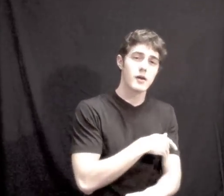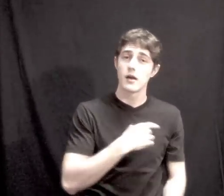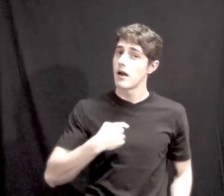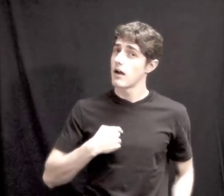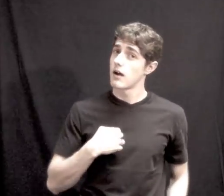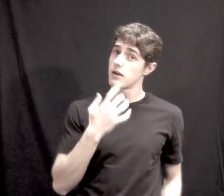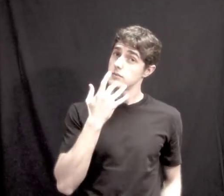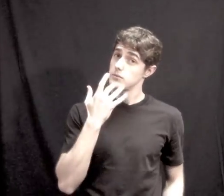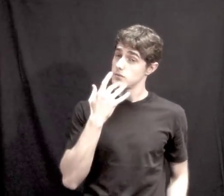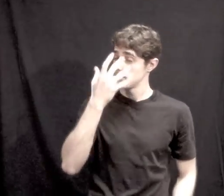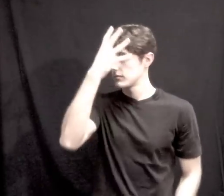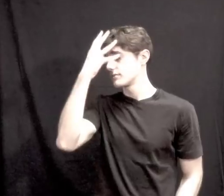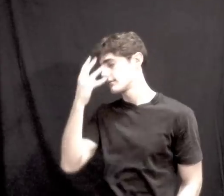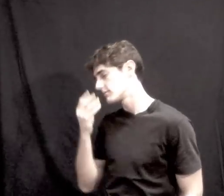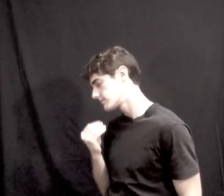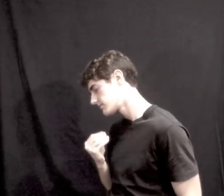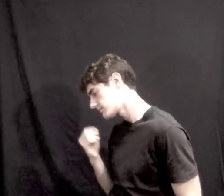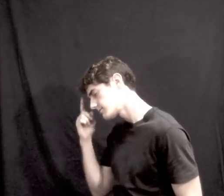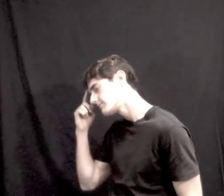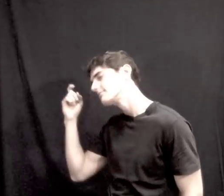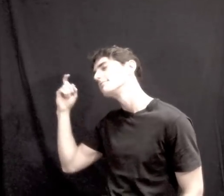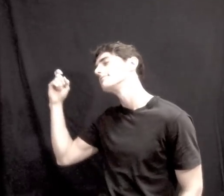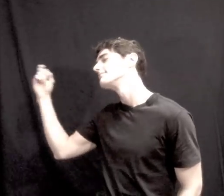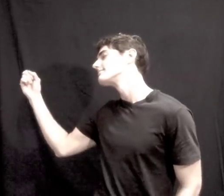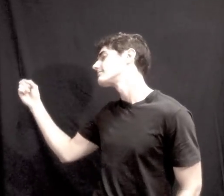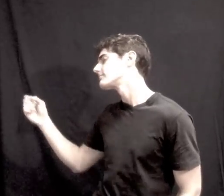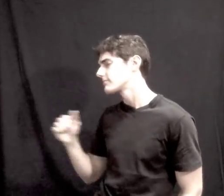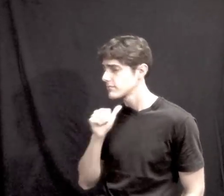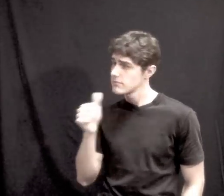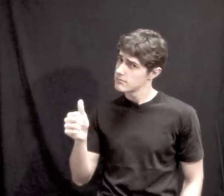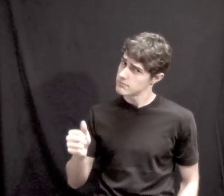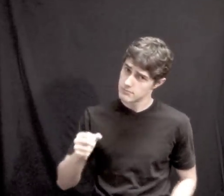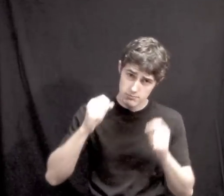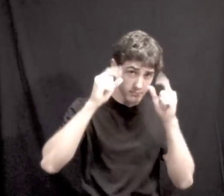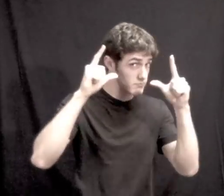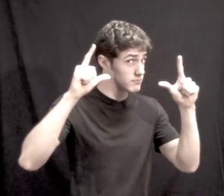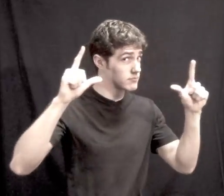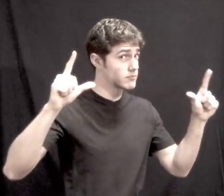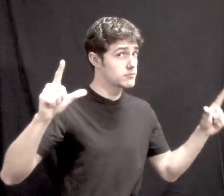It's hard to say that I'd rather stay I PREFER SLEEP, DREAM, Awake when I'm asleep NOT AWAKE